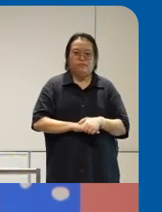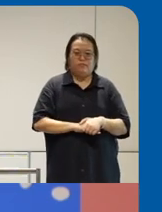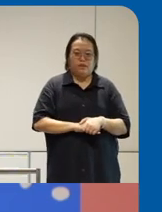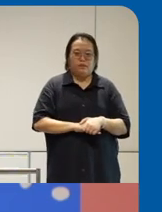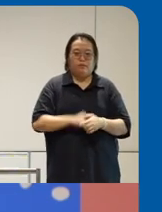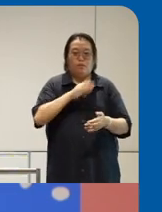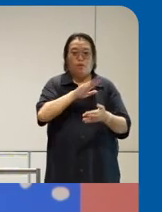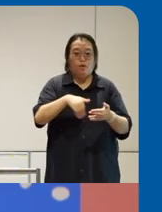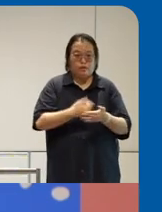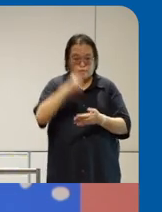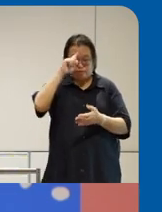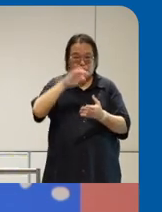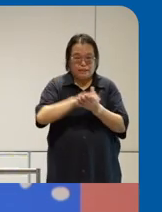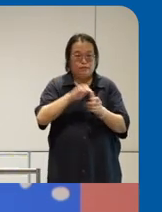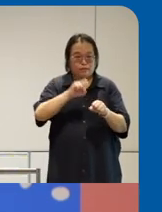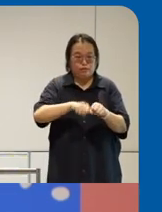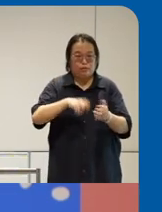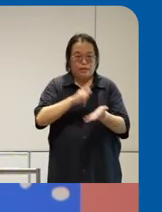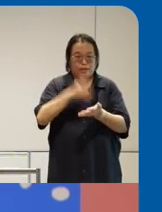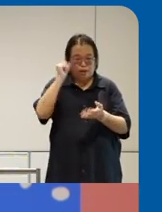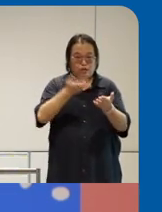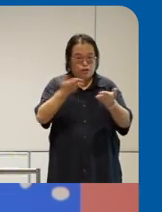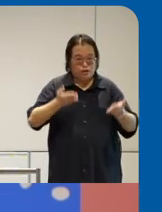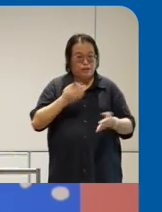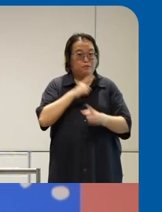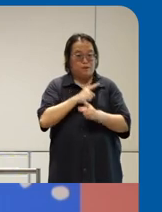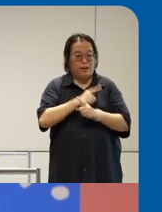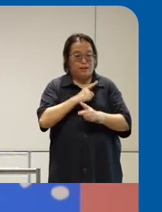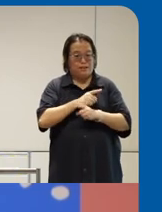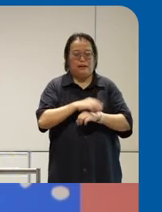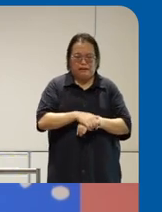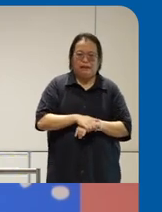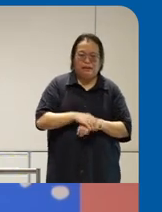I he right yeah but if you need a business case you need just steal this line yeah because when